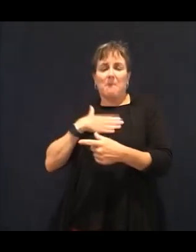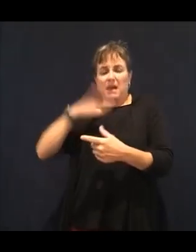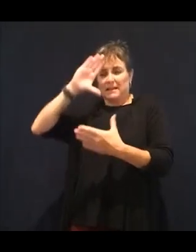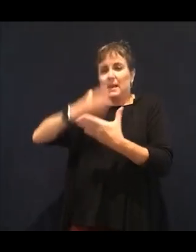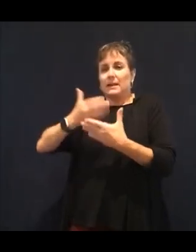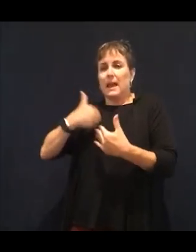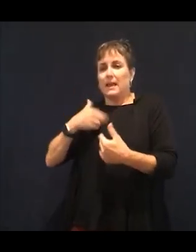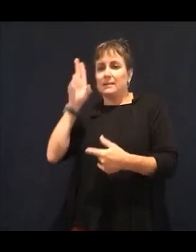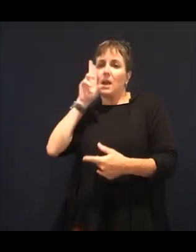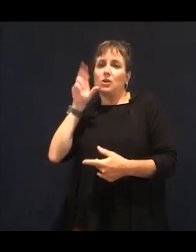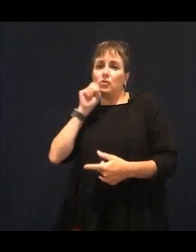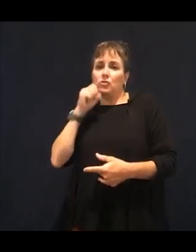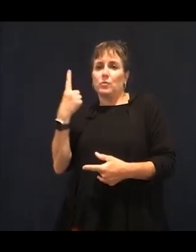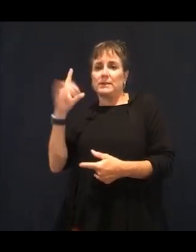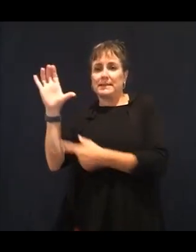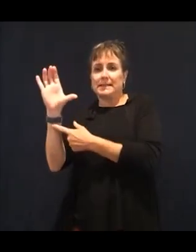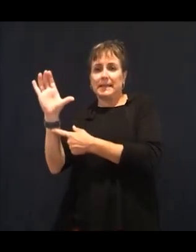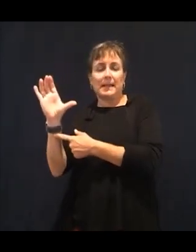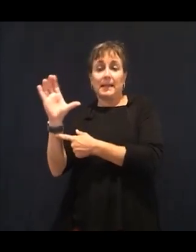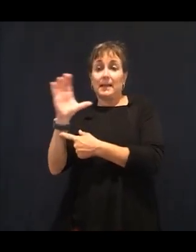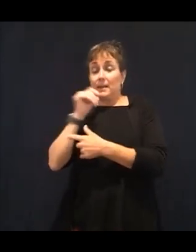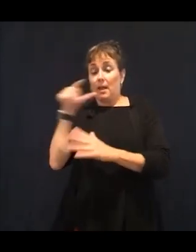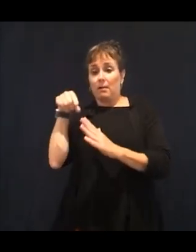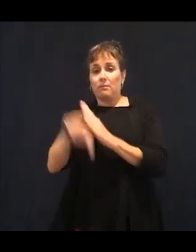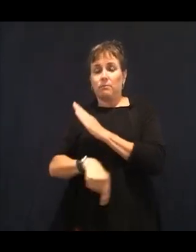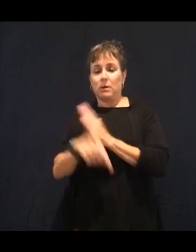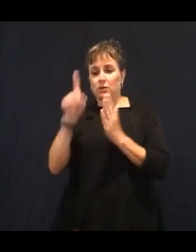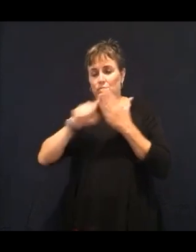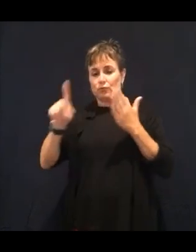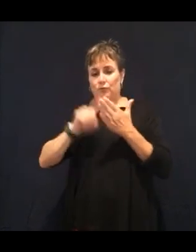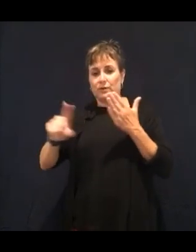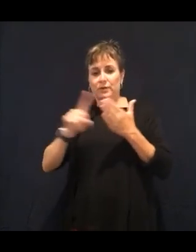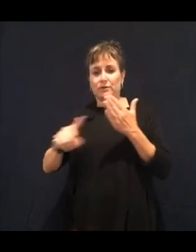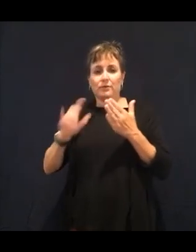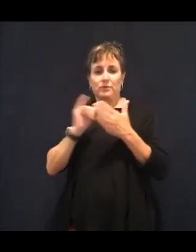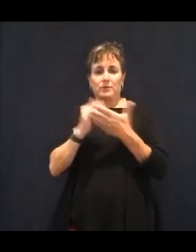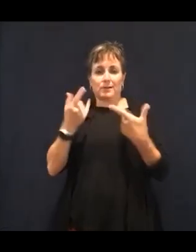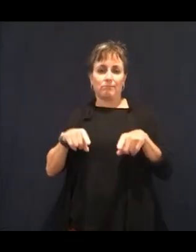the hearing and the vision. And in seeing this, that or there are those